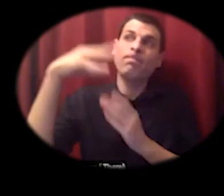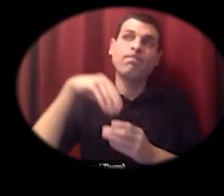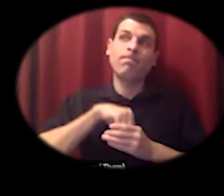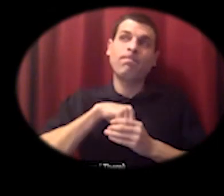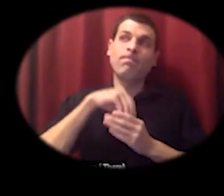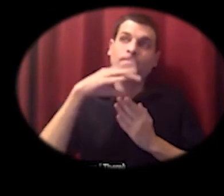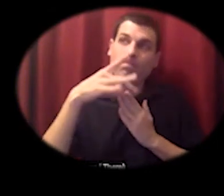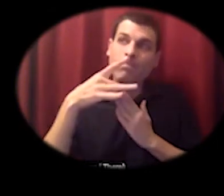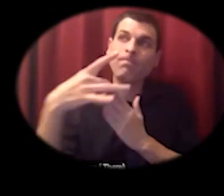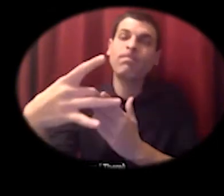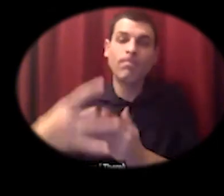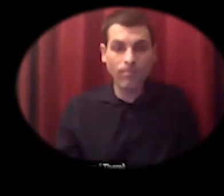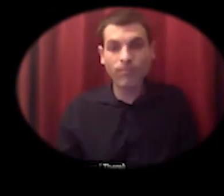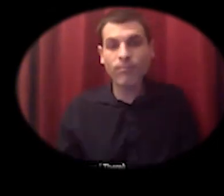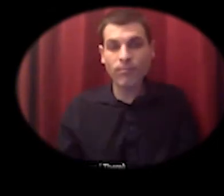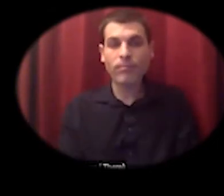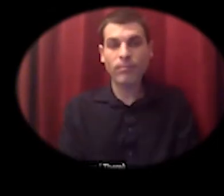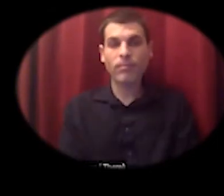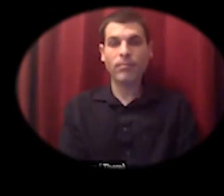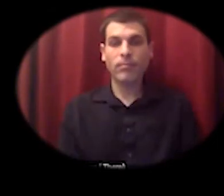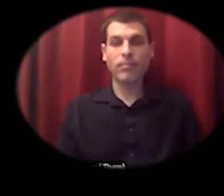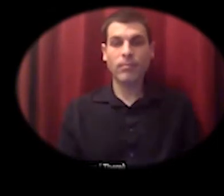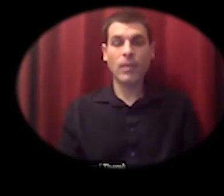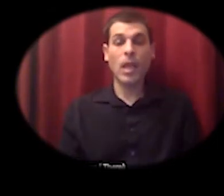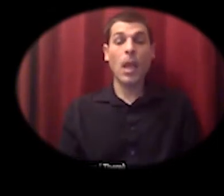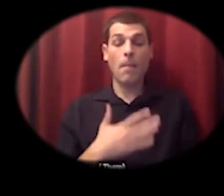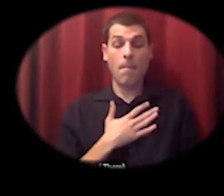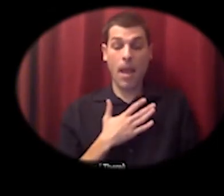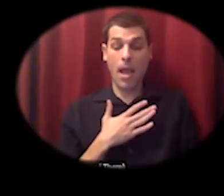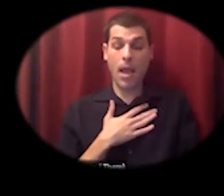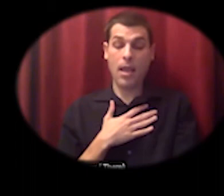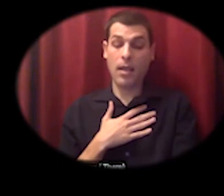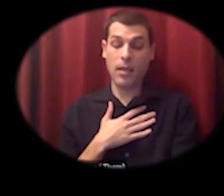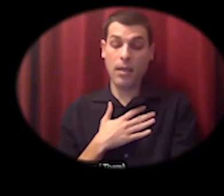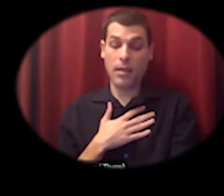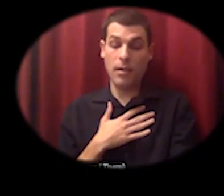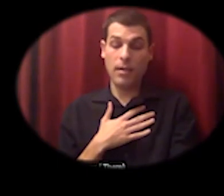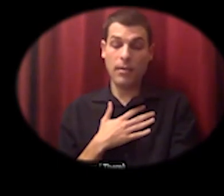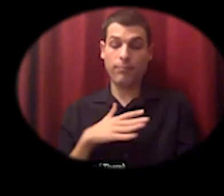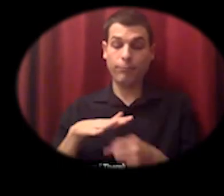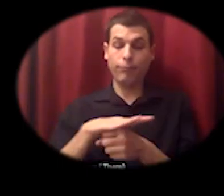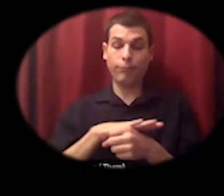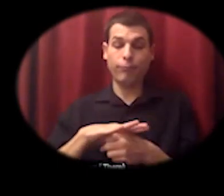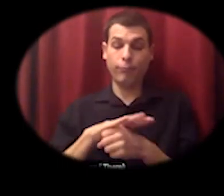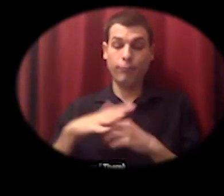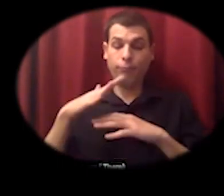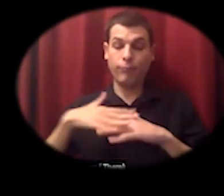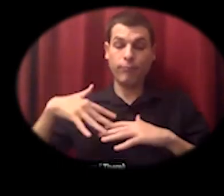this is also dedicated to the original inhabitants of wherever we are for me this is the Chumash on the central coast and